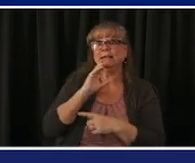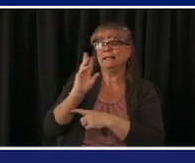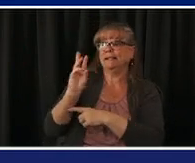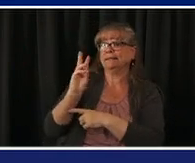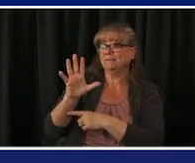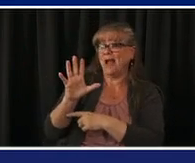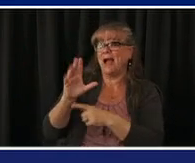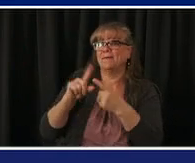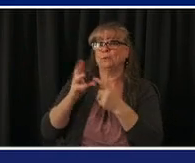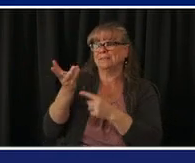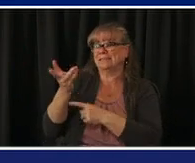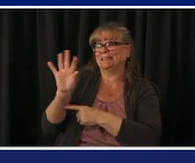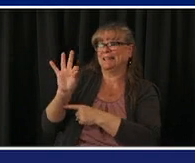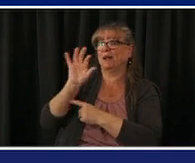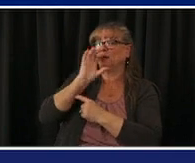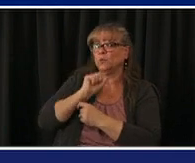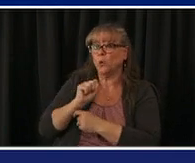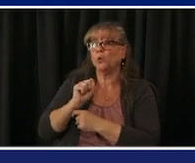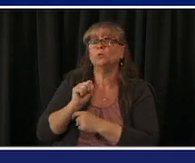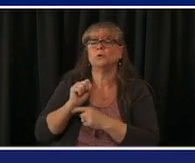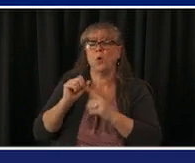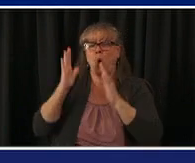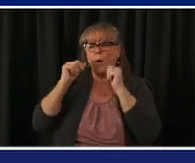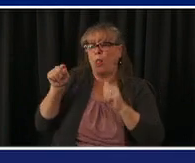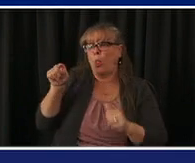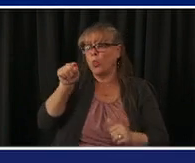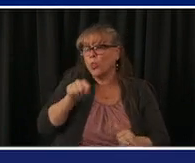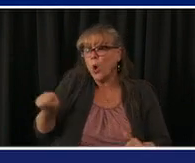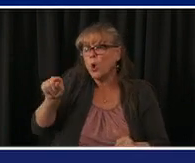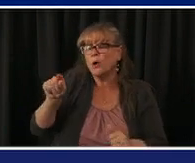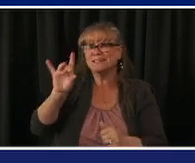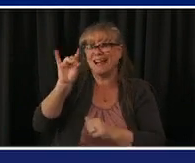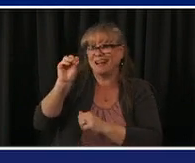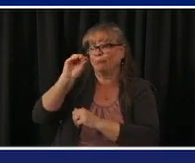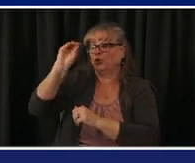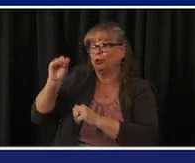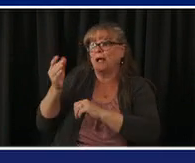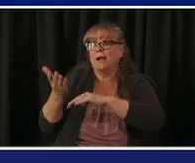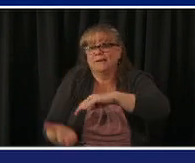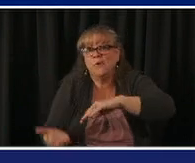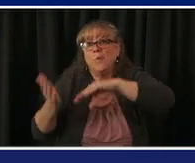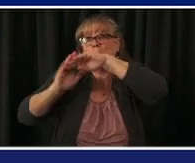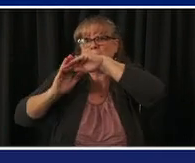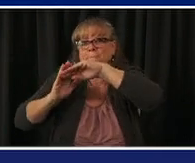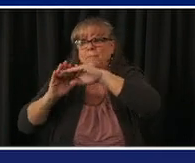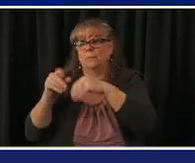in vaccine penetration to help end the pandemic rapidly and now just this morning we have now